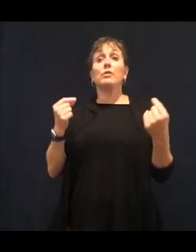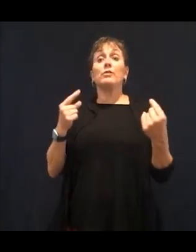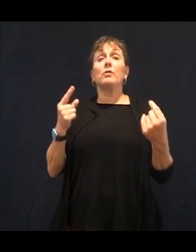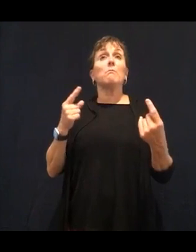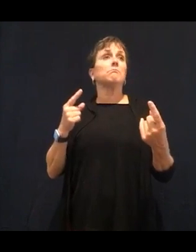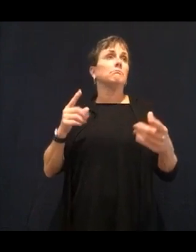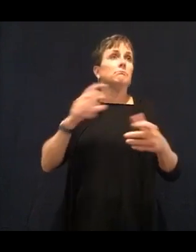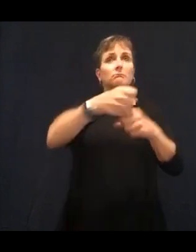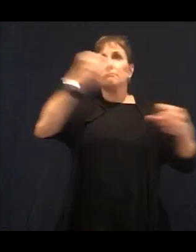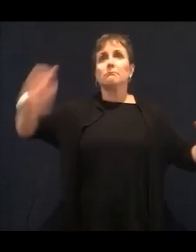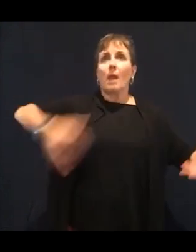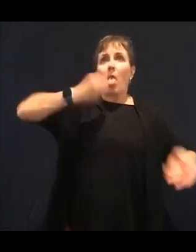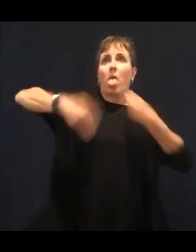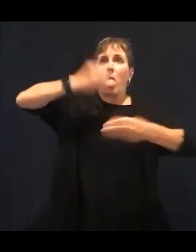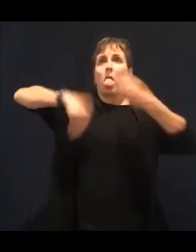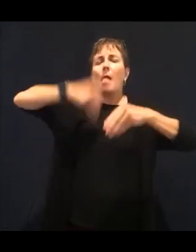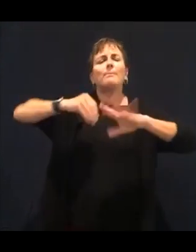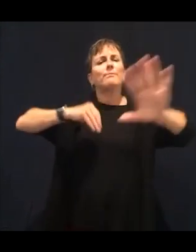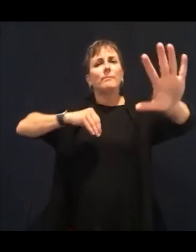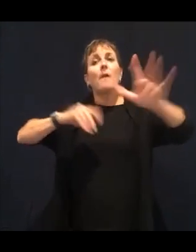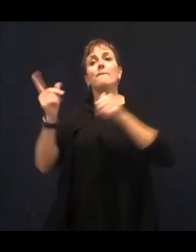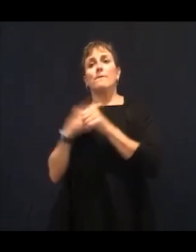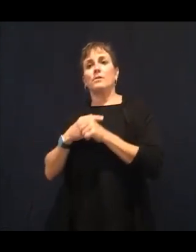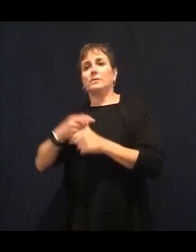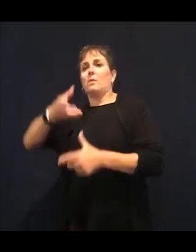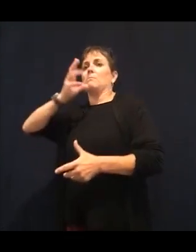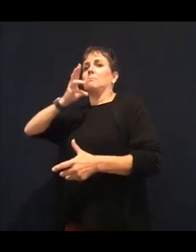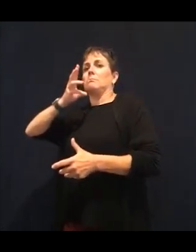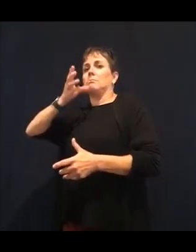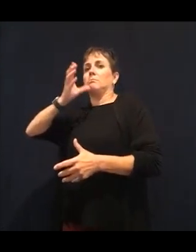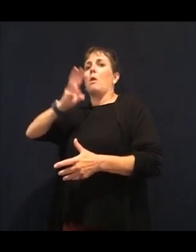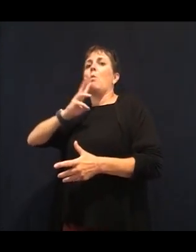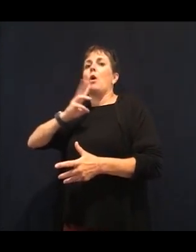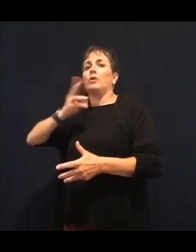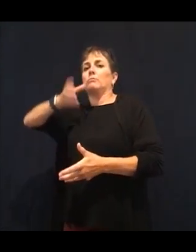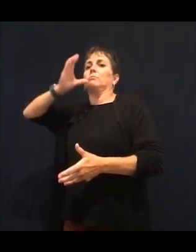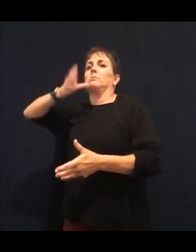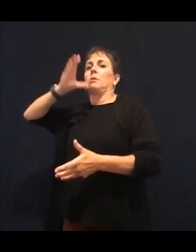but know that our red and our yellow, orange,